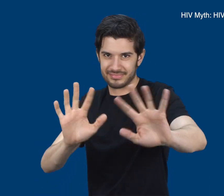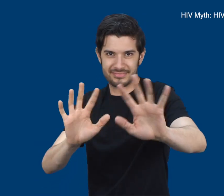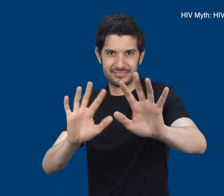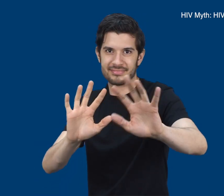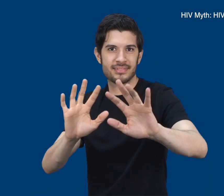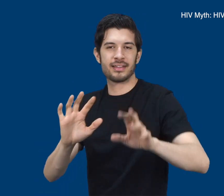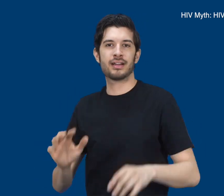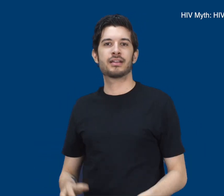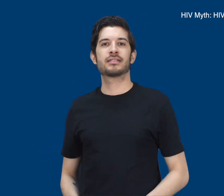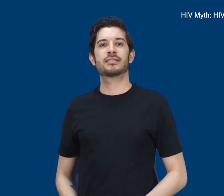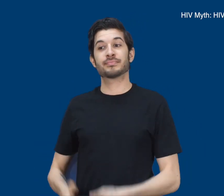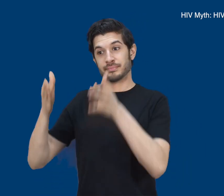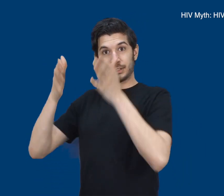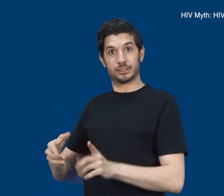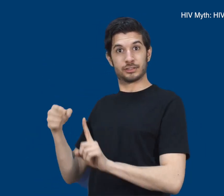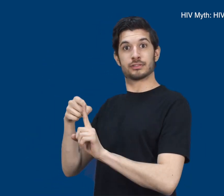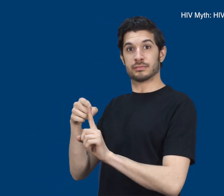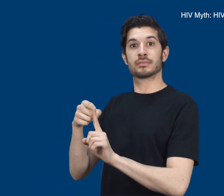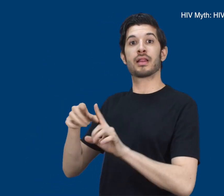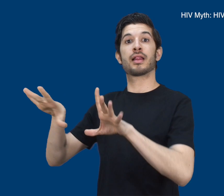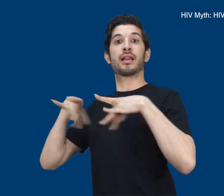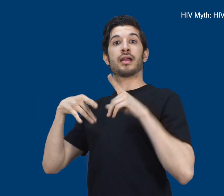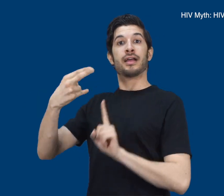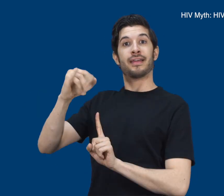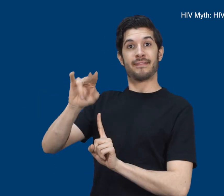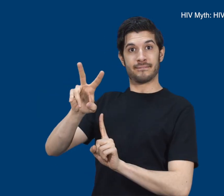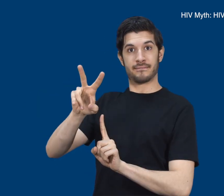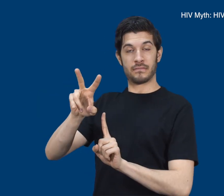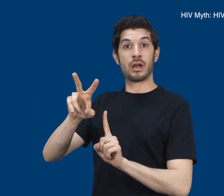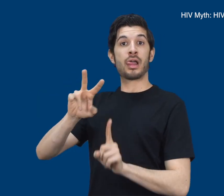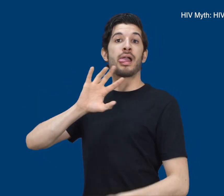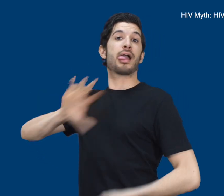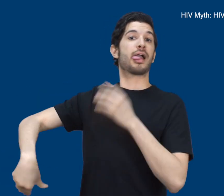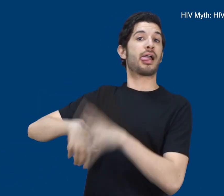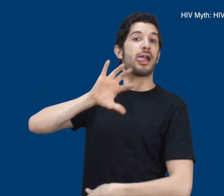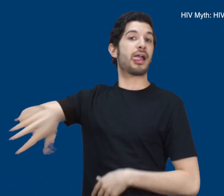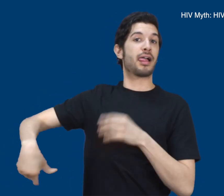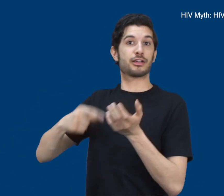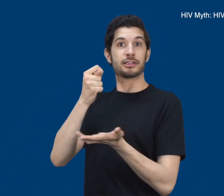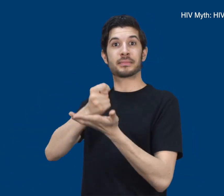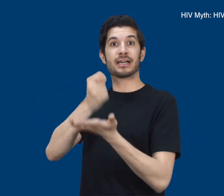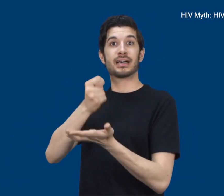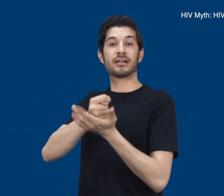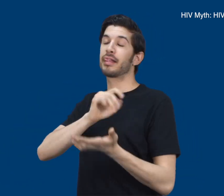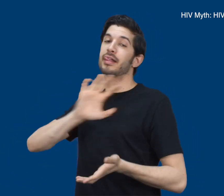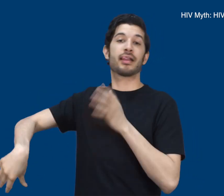Fact: If a person who has HIV does not follow treatments